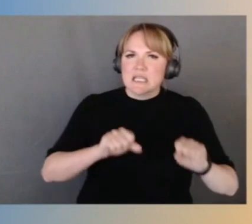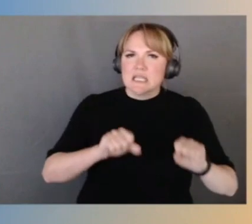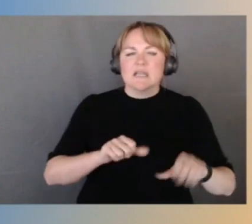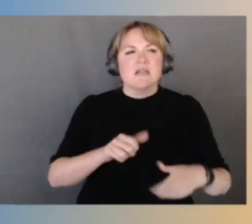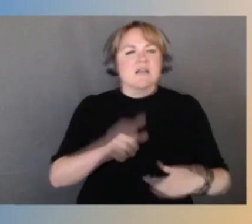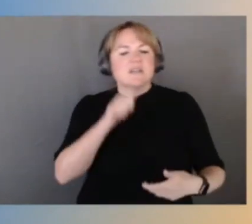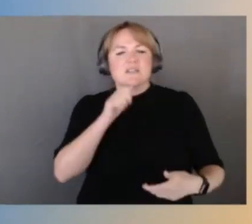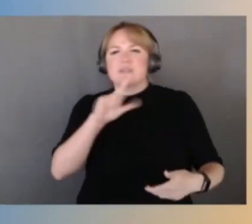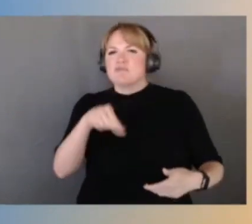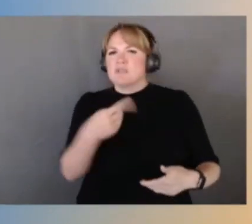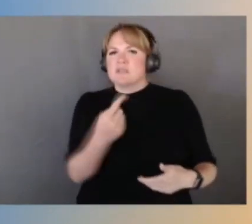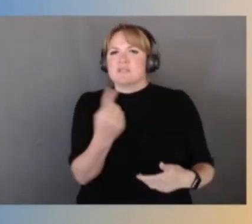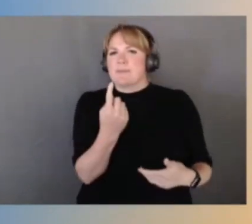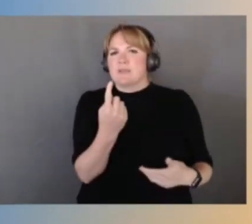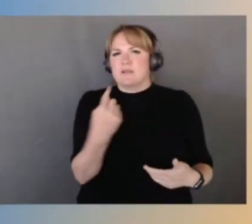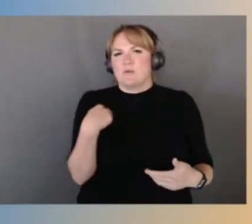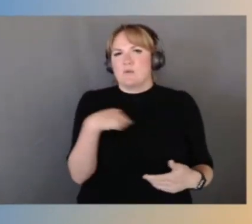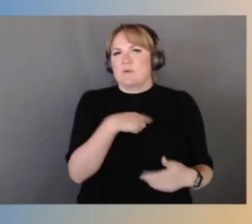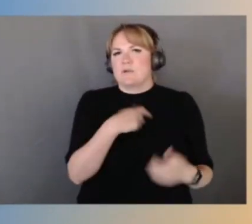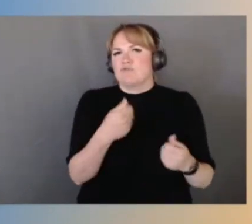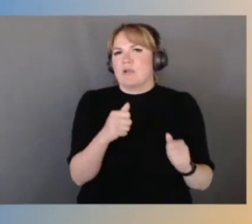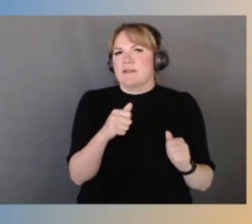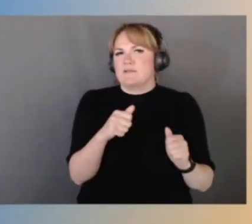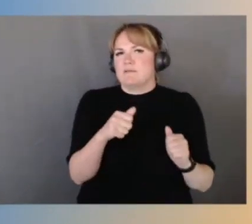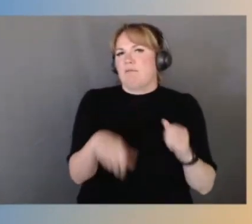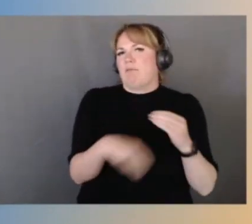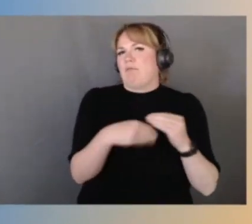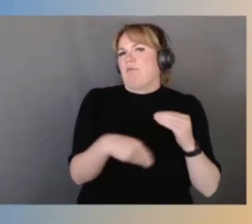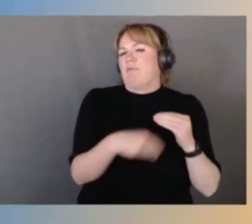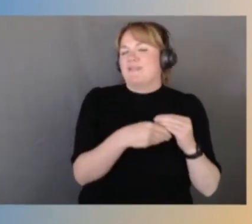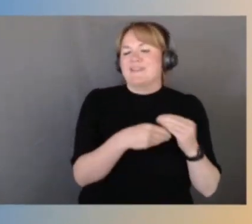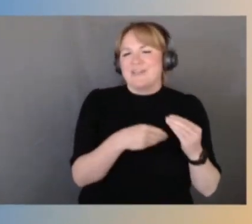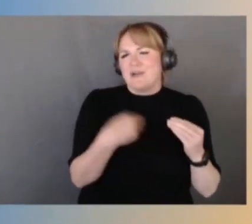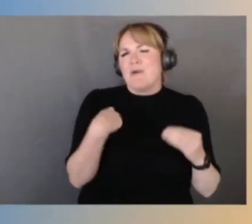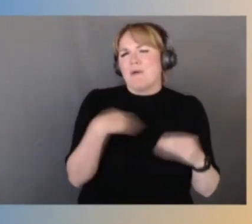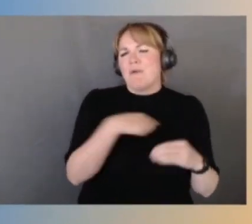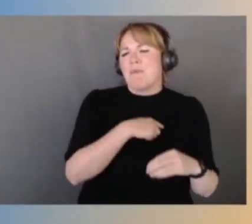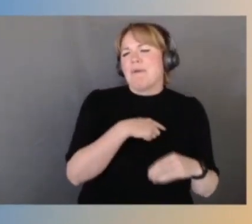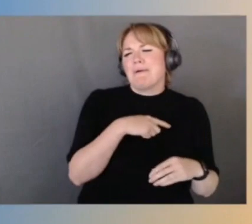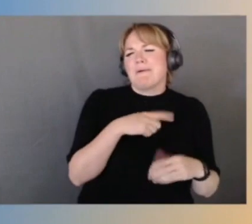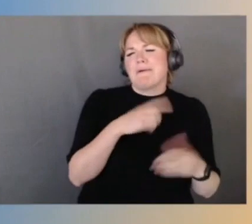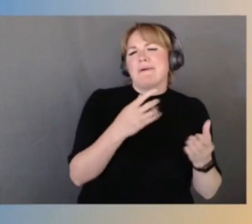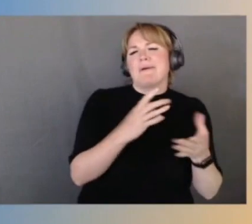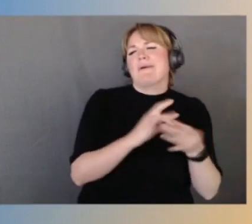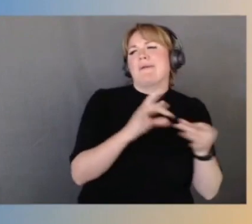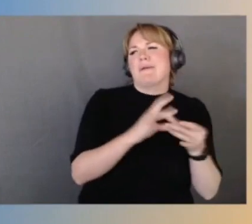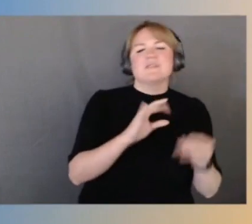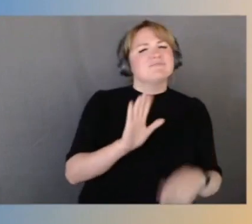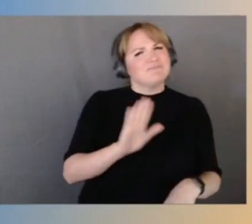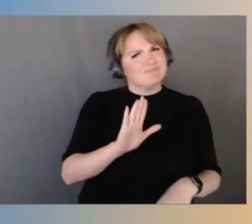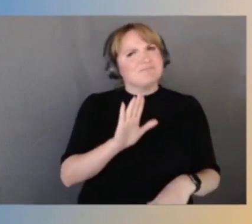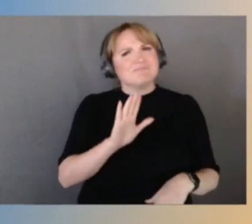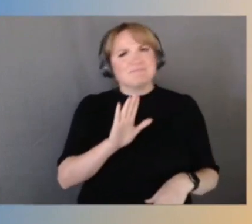to slip in on the side just to say, yeah, we're talking the talk. This is something that is of great interest,